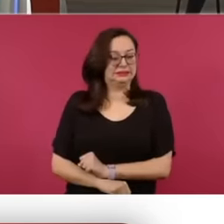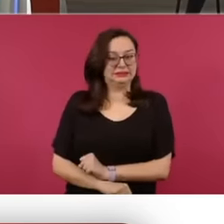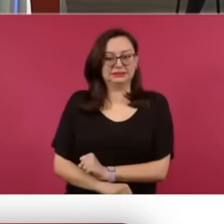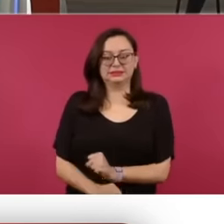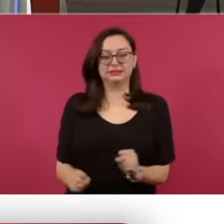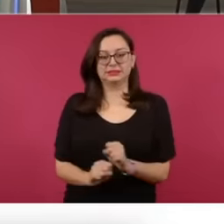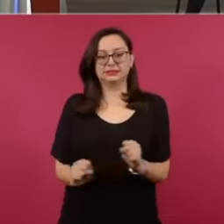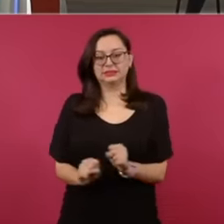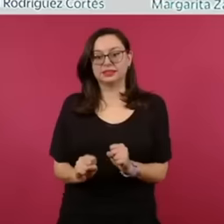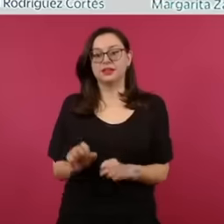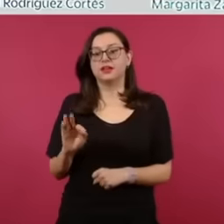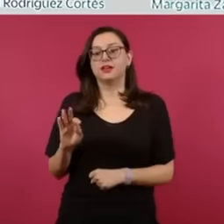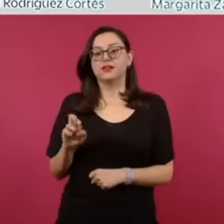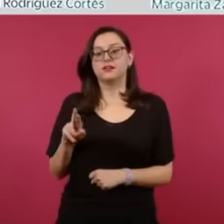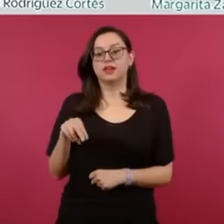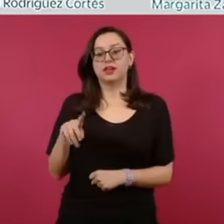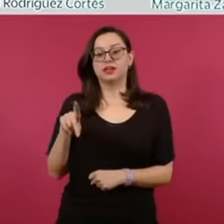Fernando Gómez is not The one who was Secretary of